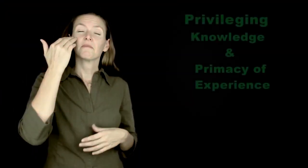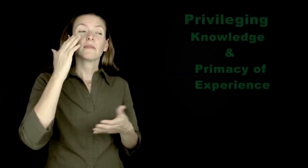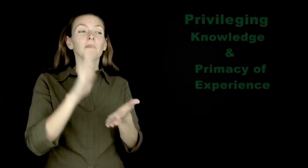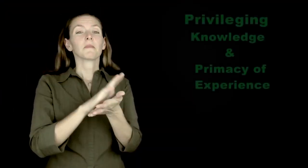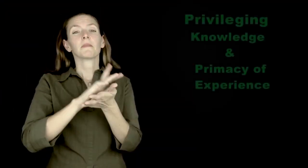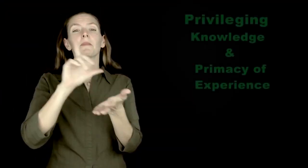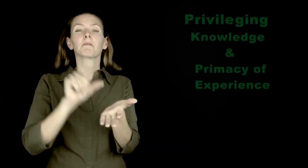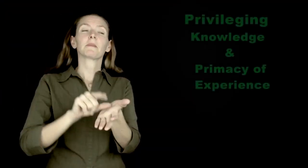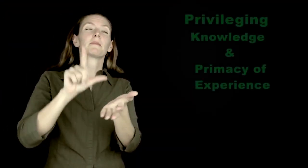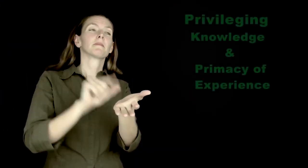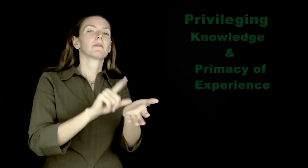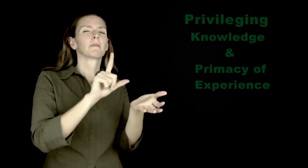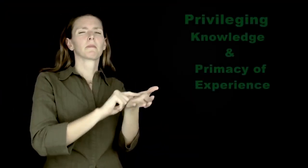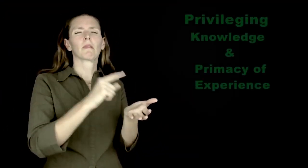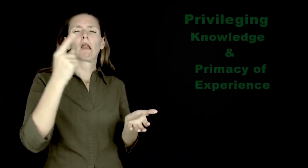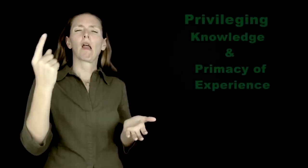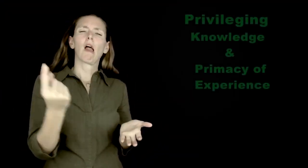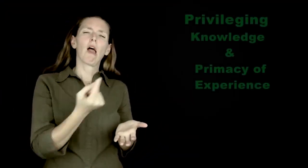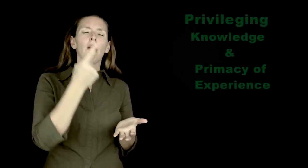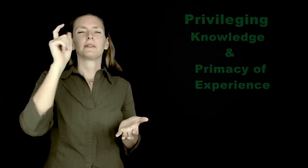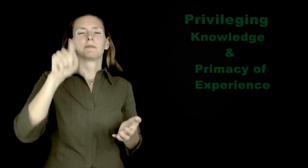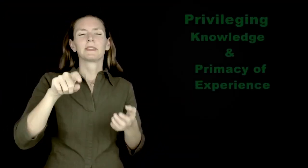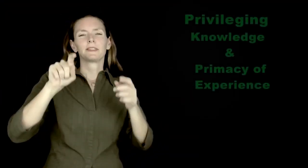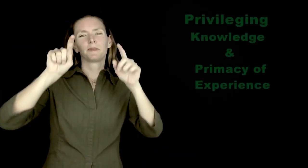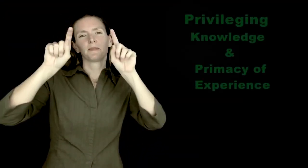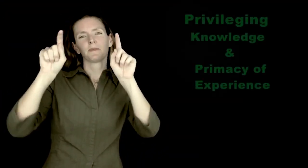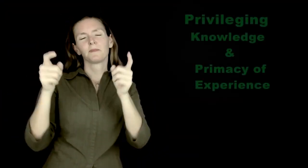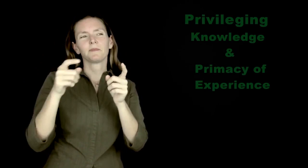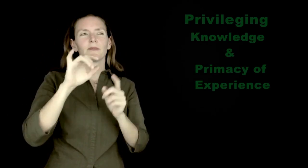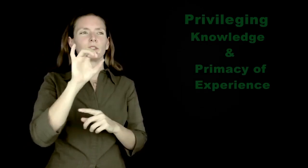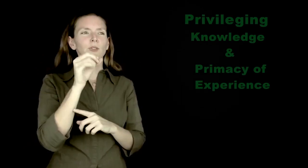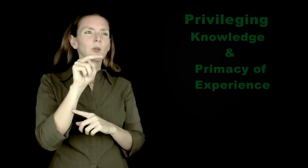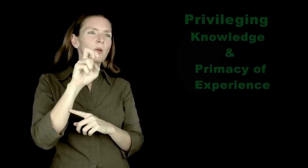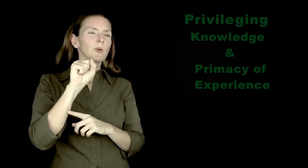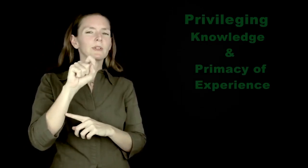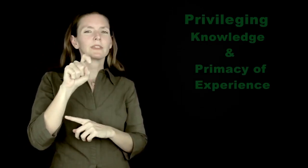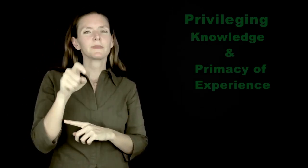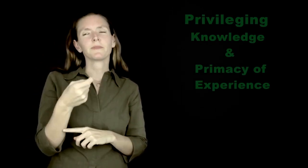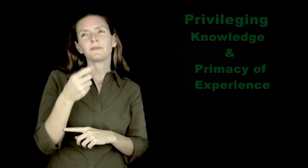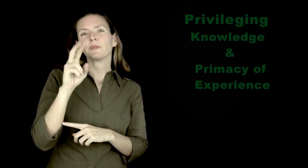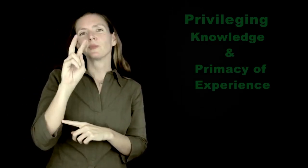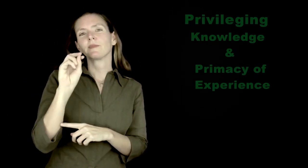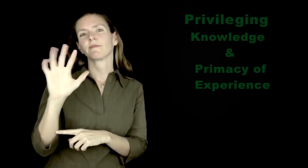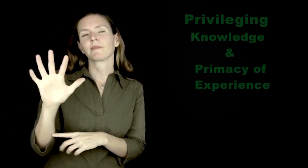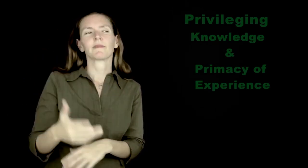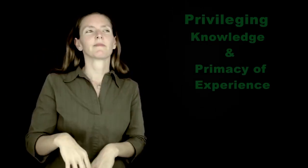When you see academic publications, you tend to see parentheses and a name & year inserted in middle, for example, (Jones, 2005).